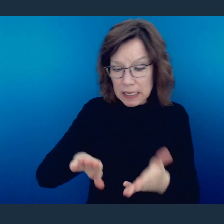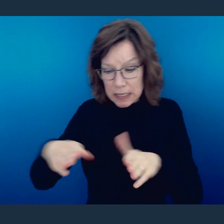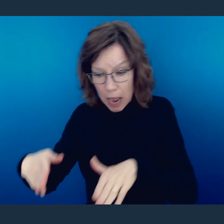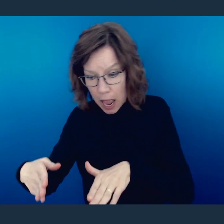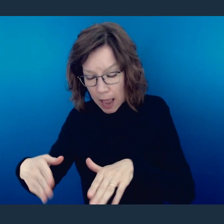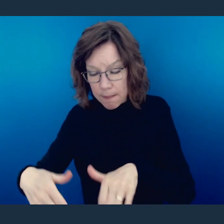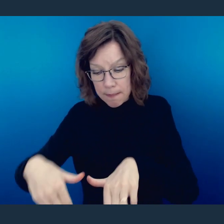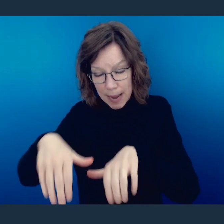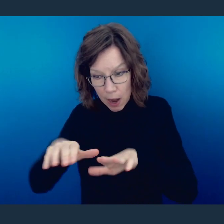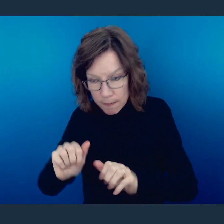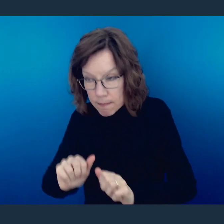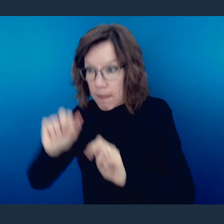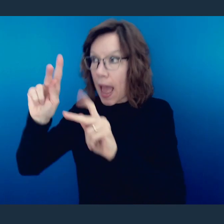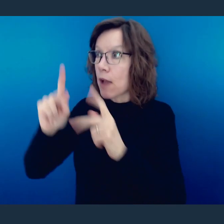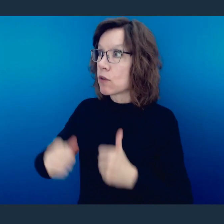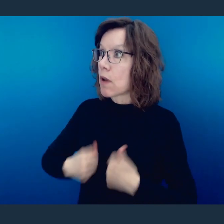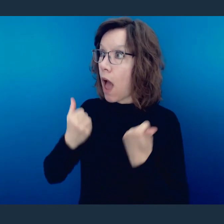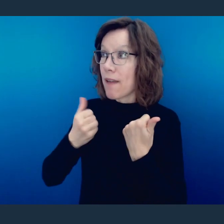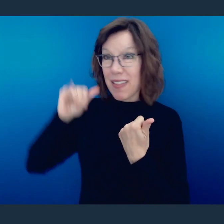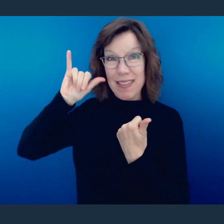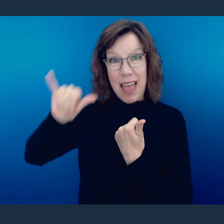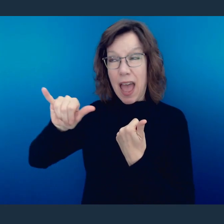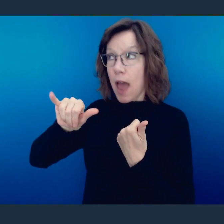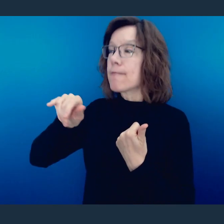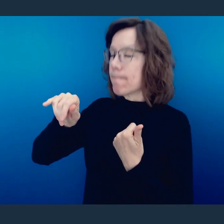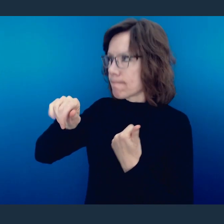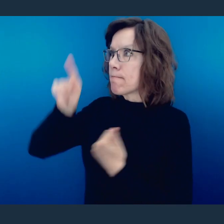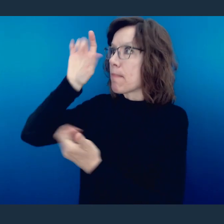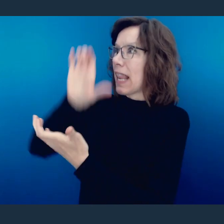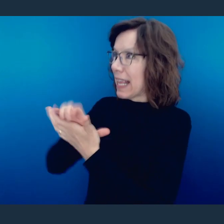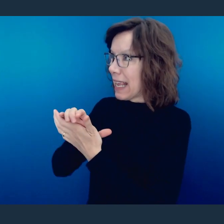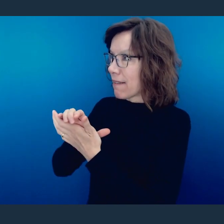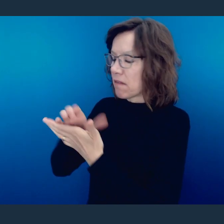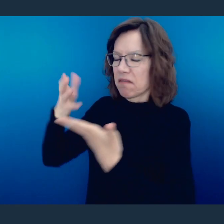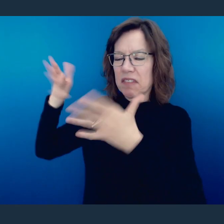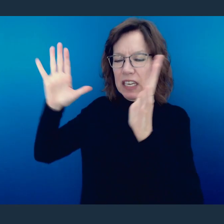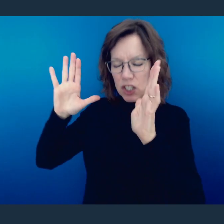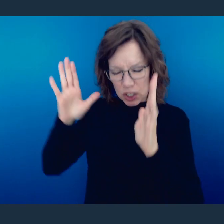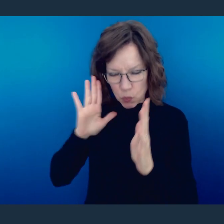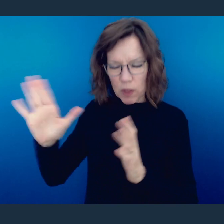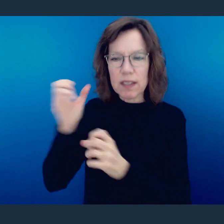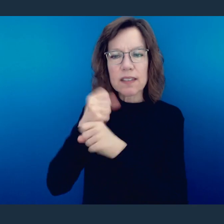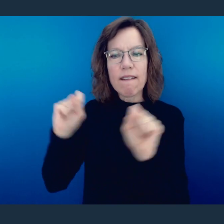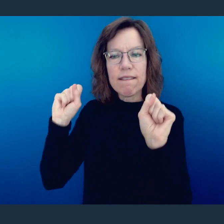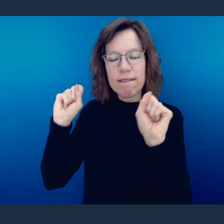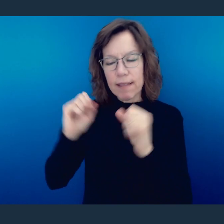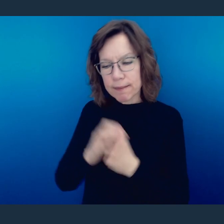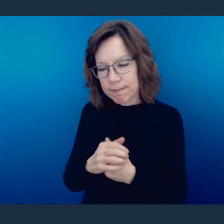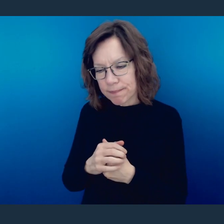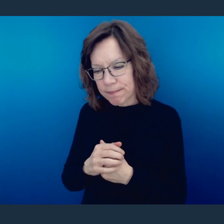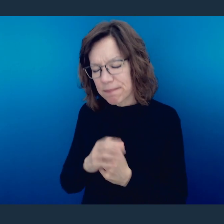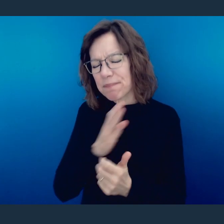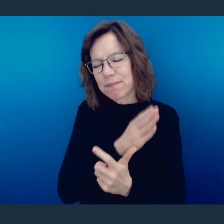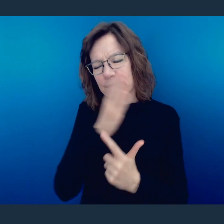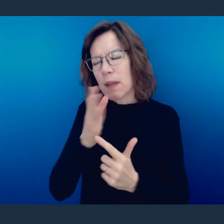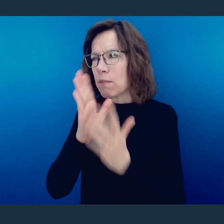that, Your word says that they shall be saved. I pray for the person who is struggling in